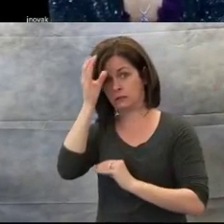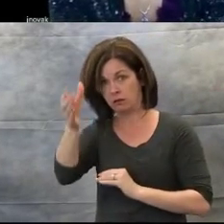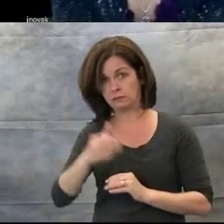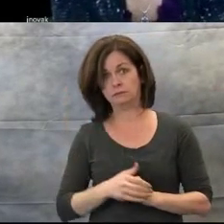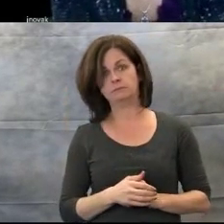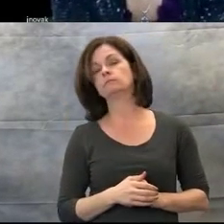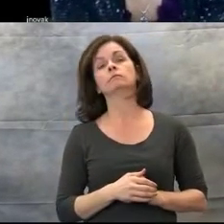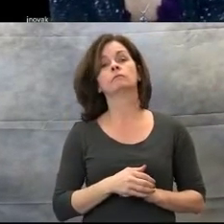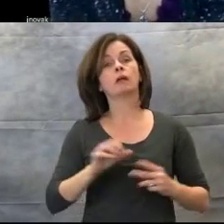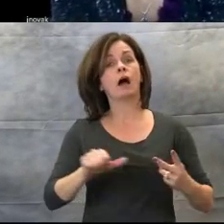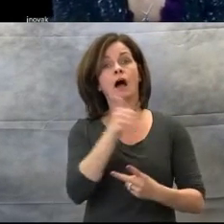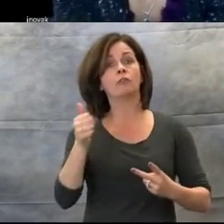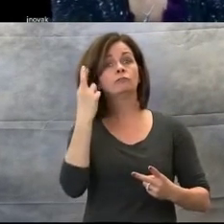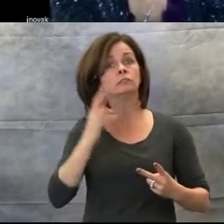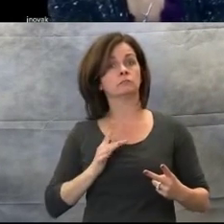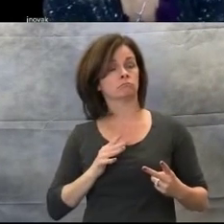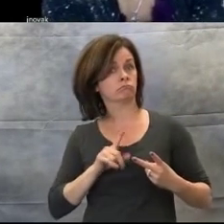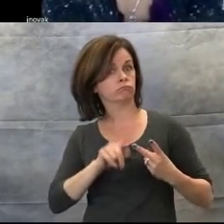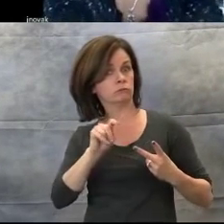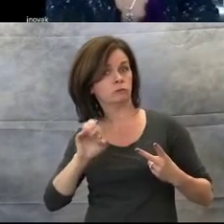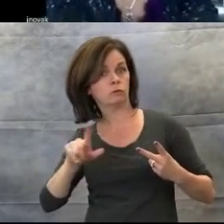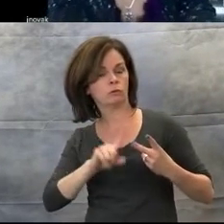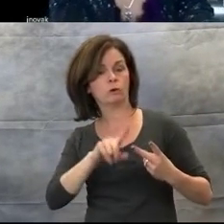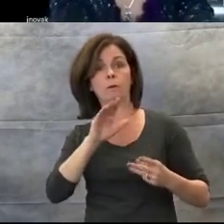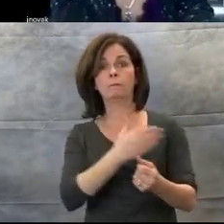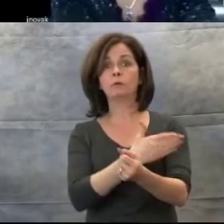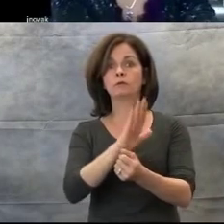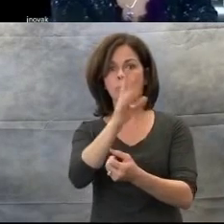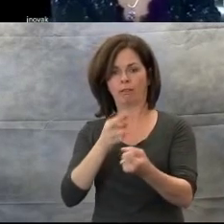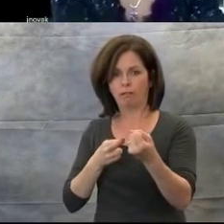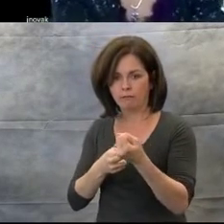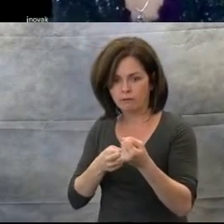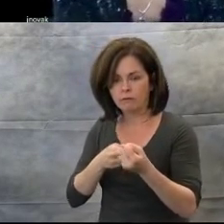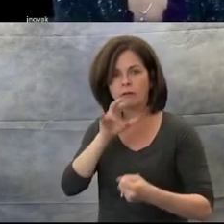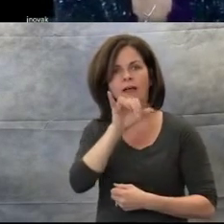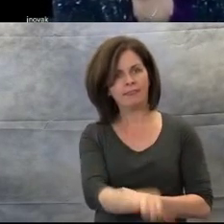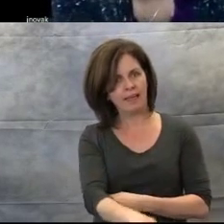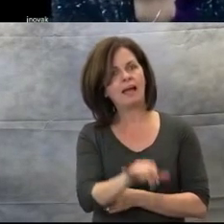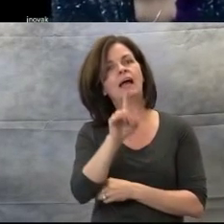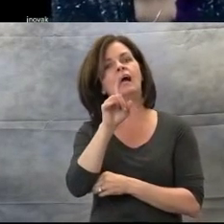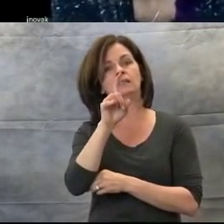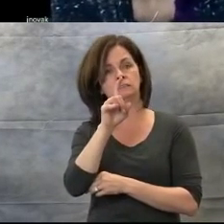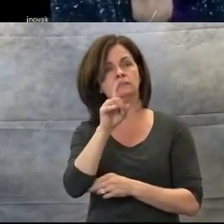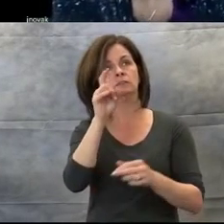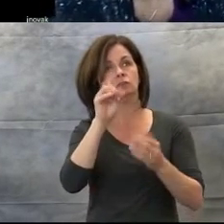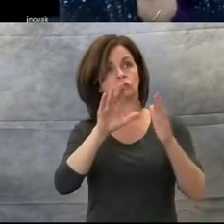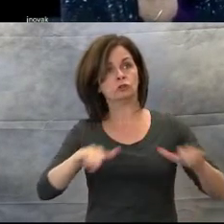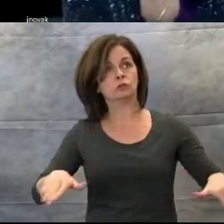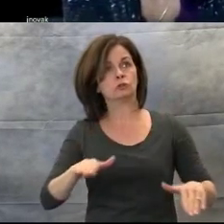and therefore begs to be repeated by children. How many times, as adults, have been stuck in some